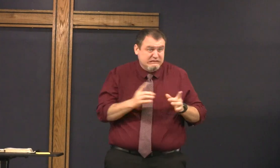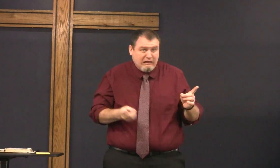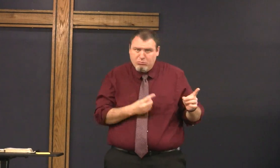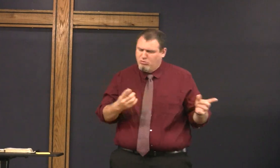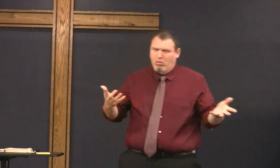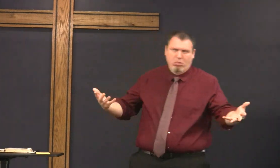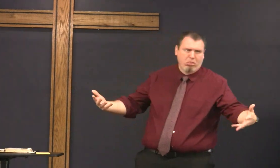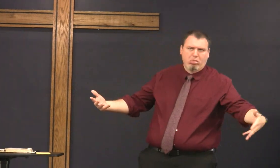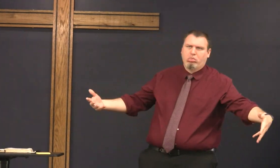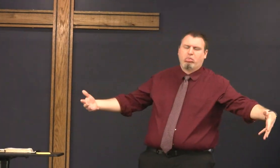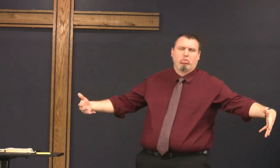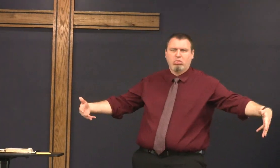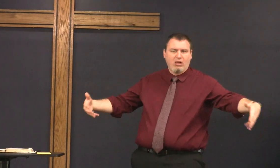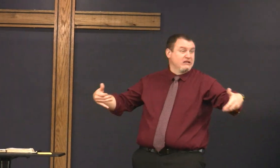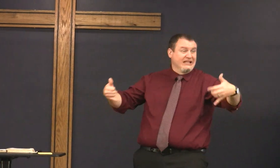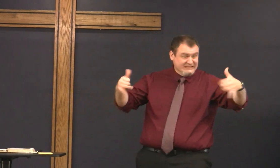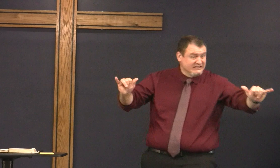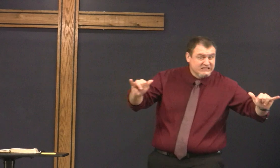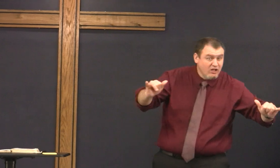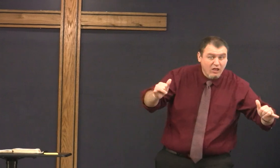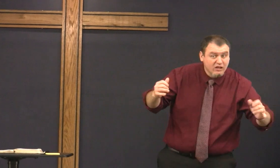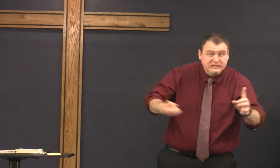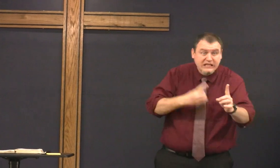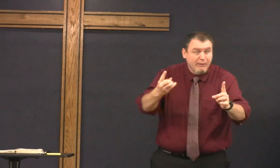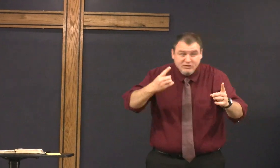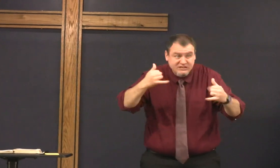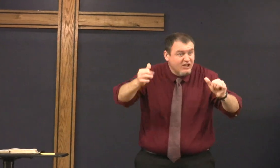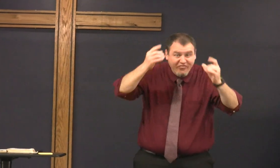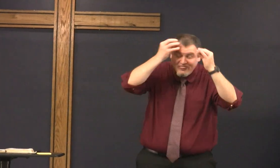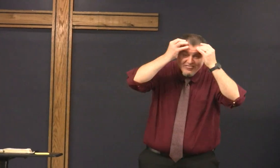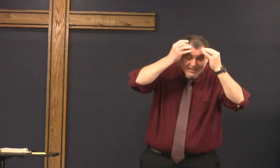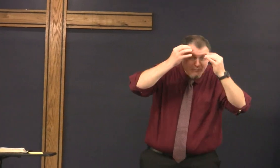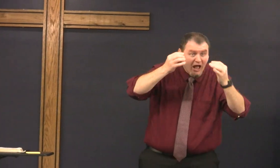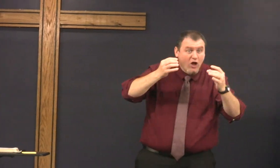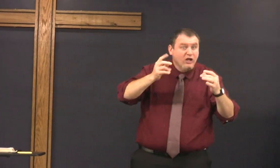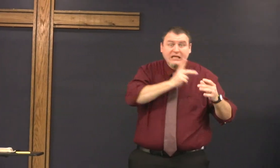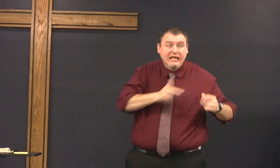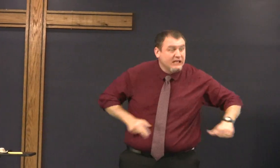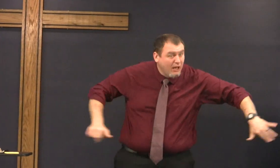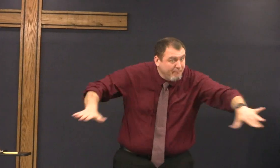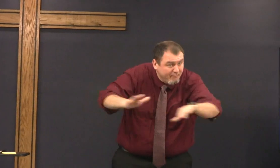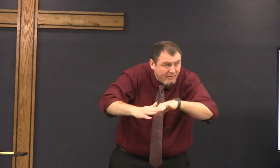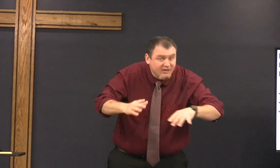and so he tried to explain it and the disciples are still thinking about